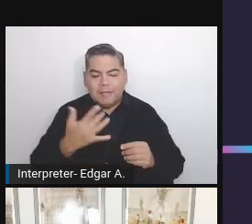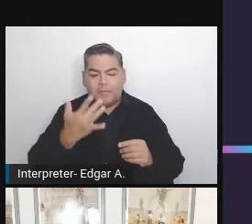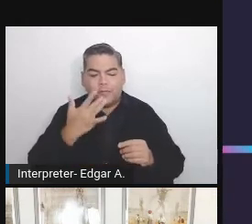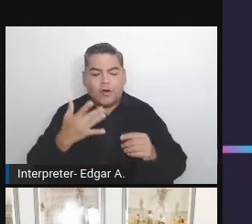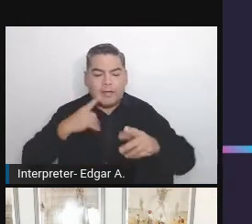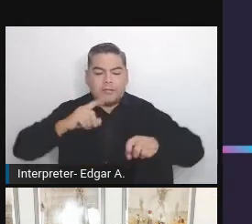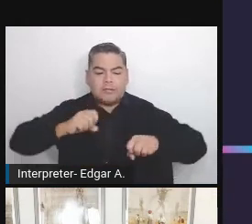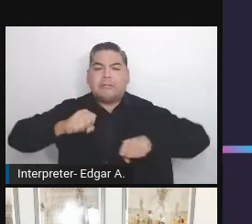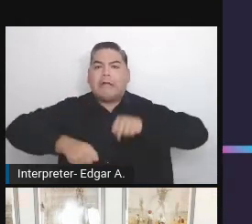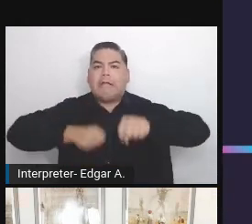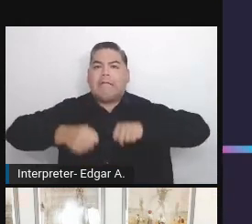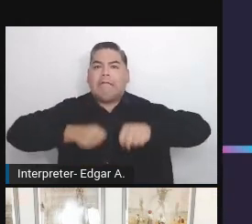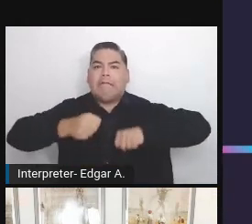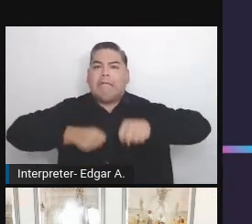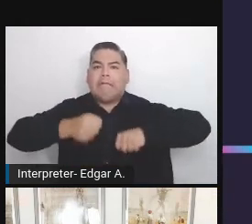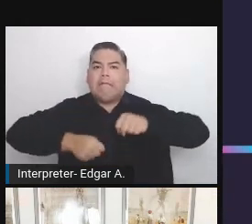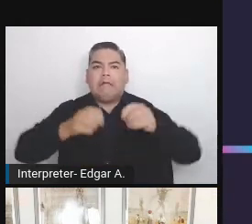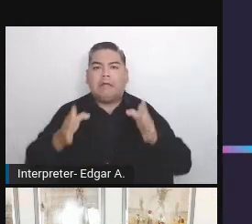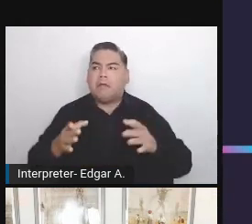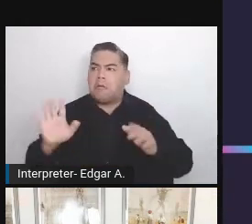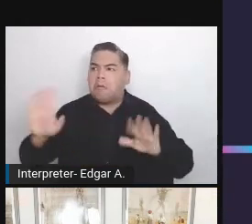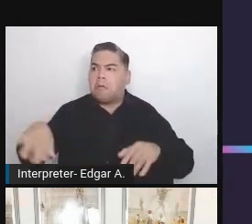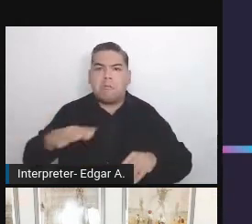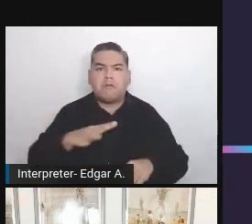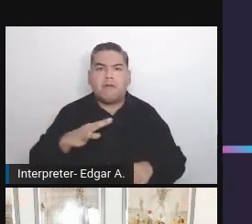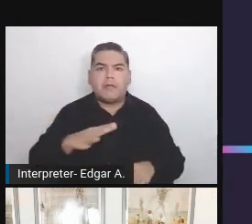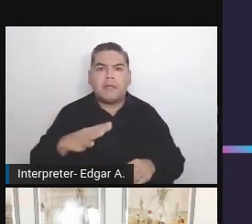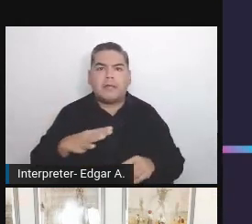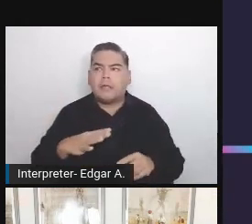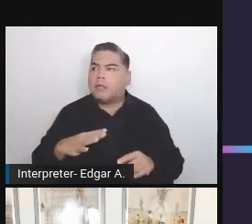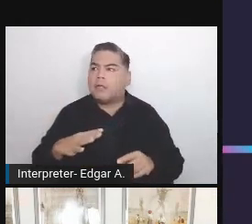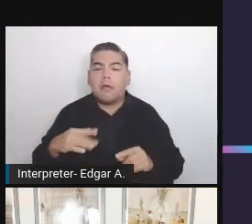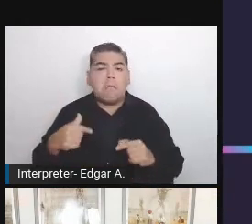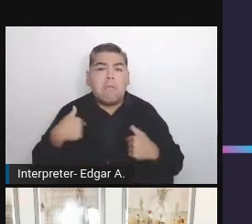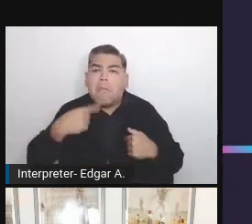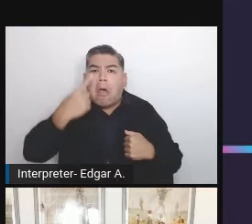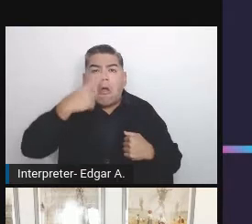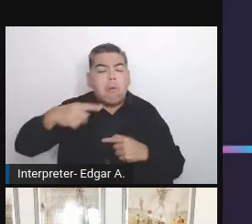It's not a big problem for me but for some people it might be.